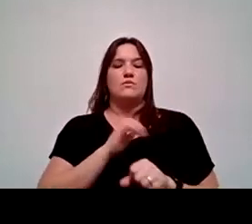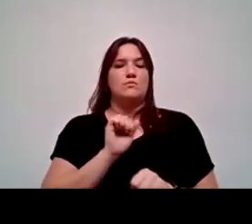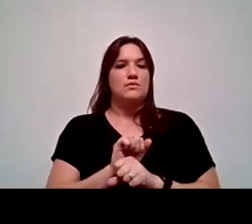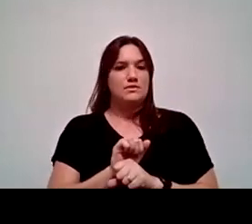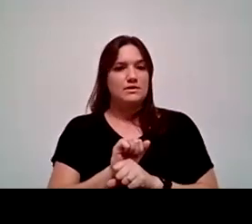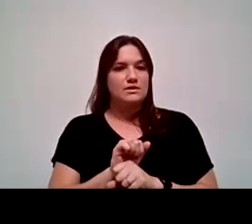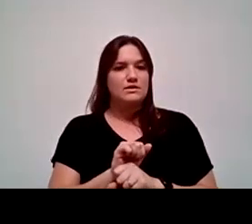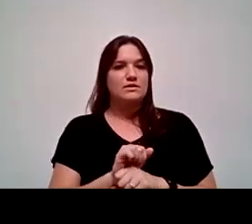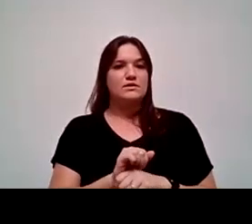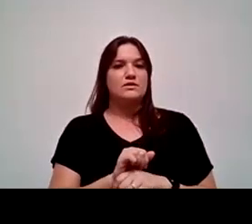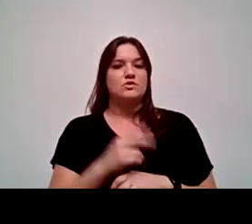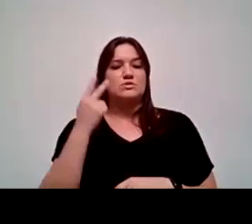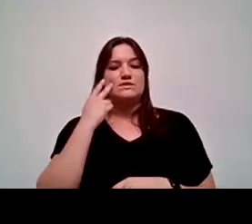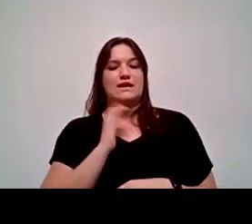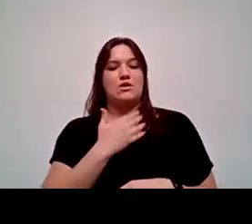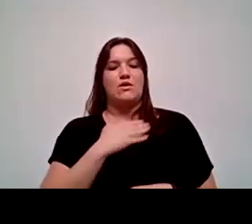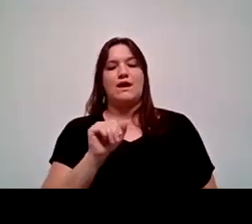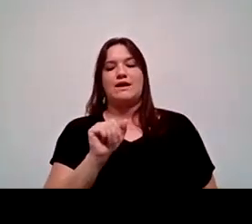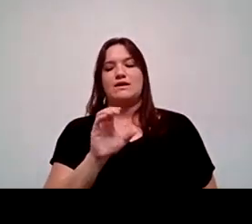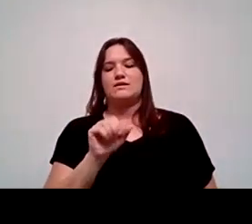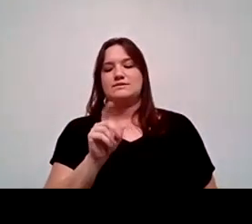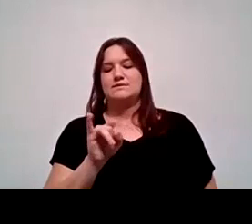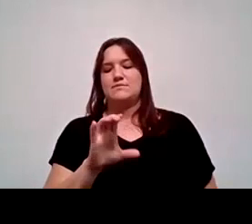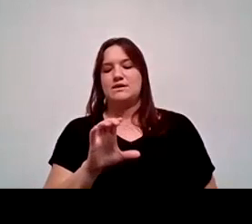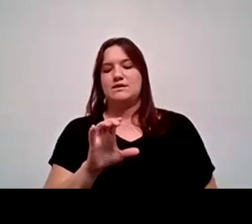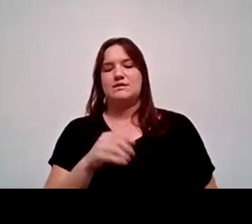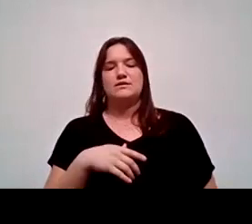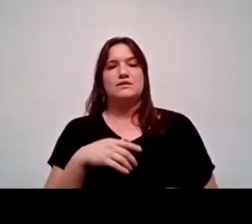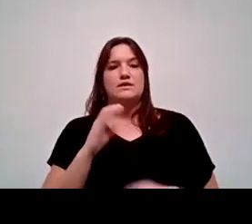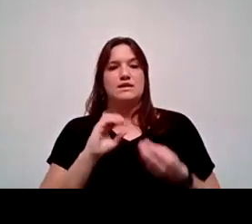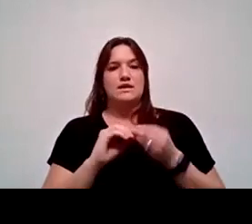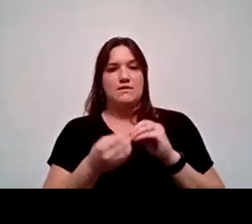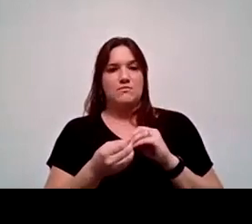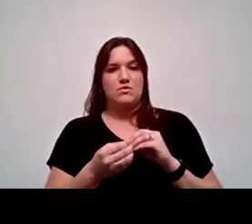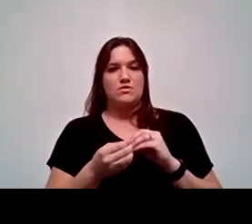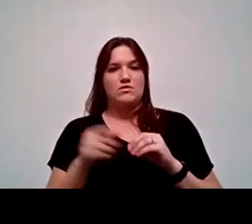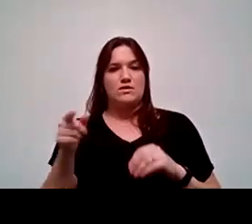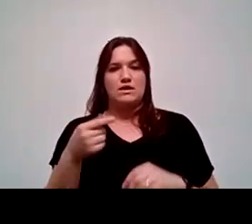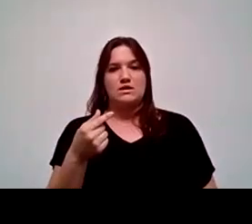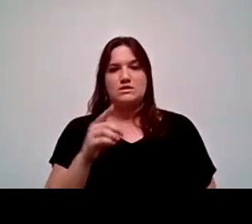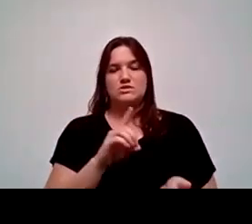We can look at our academic indicators and realize that of the number that Dr. Goldsmith mentioned,